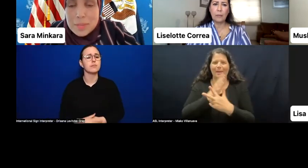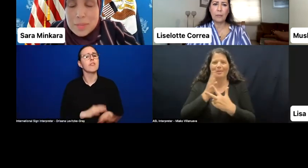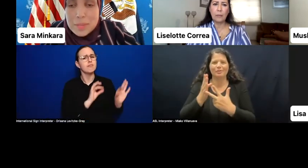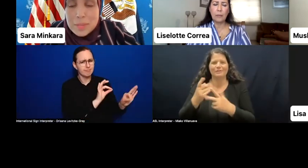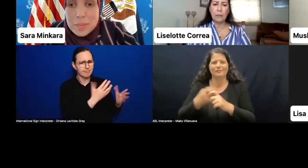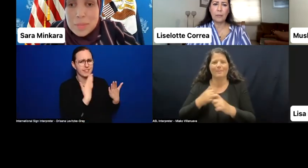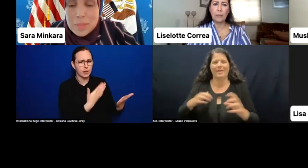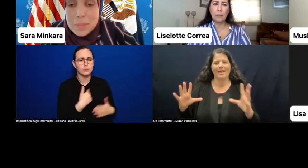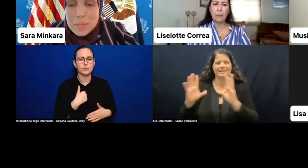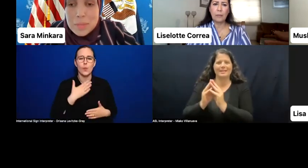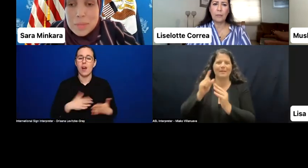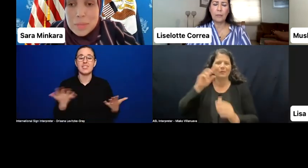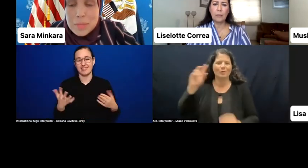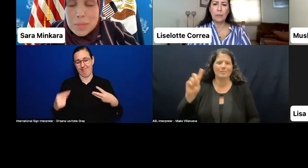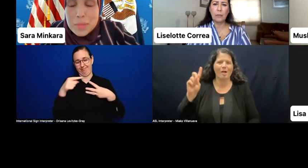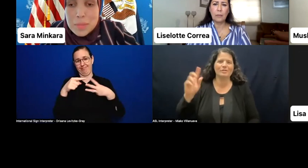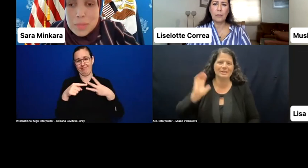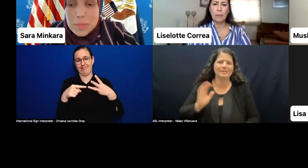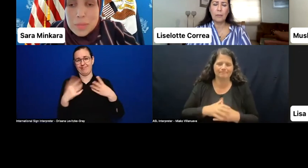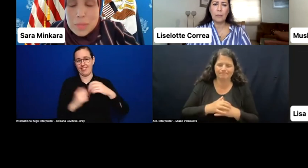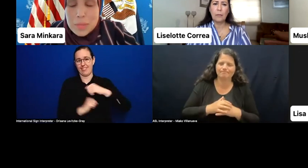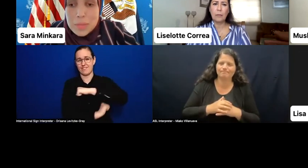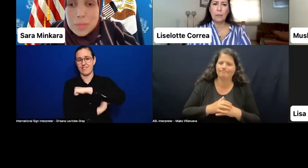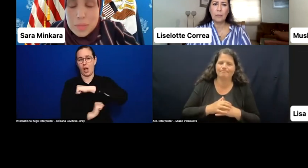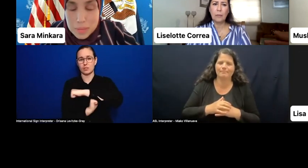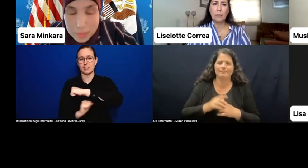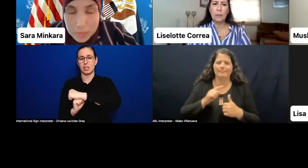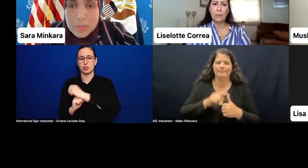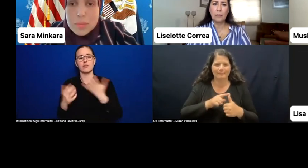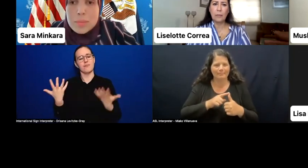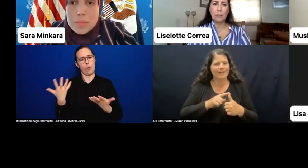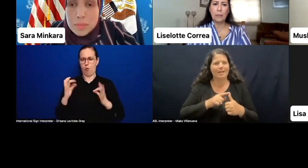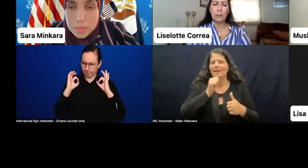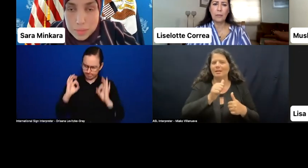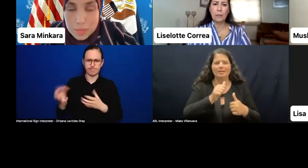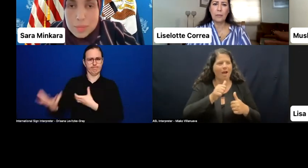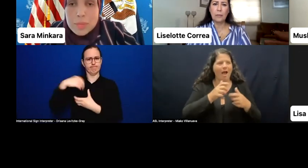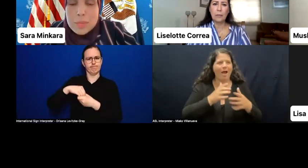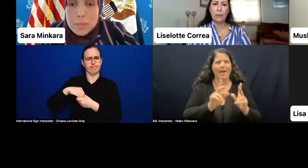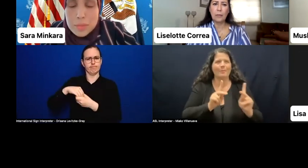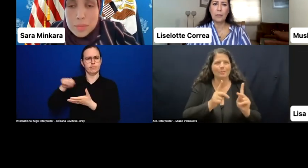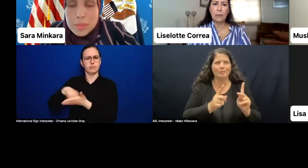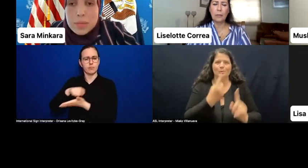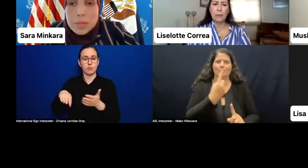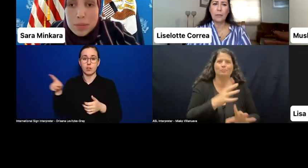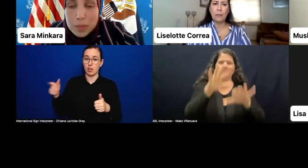the countering authoritarianism, addressing and fighting corruption, and promoting human rights.